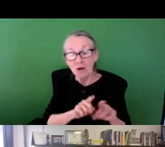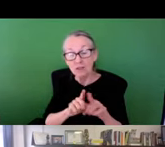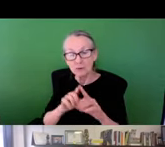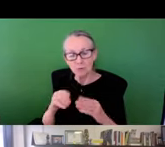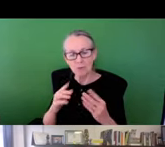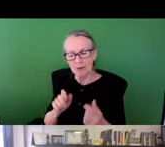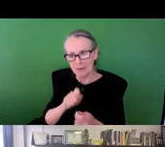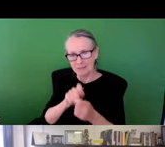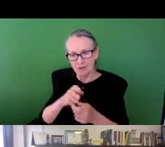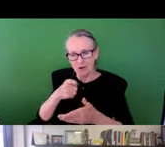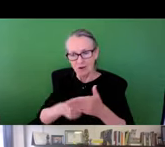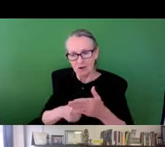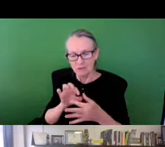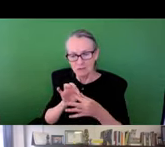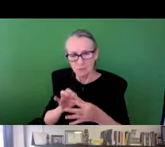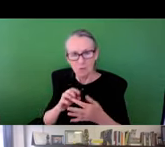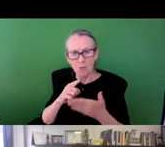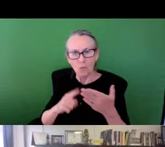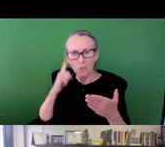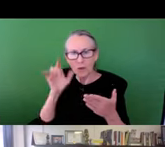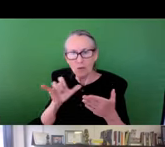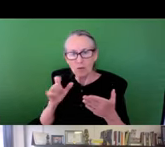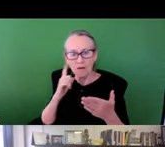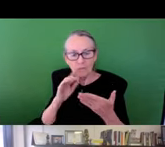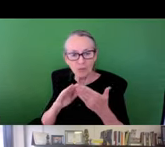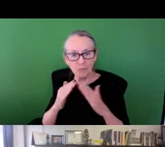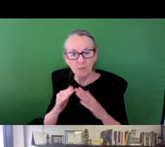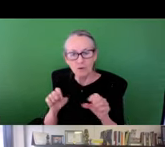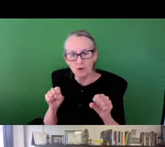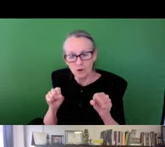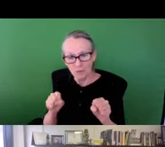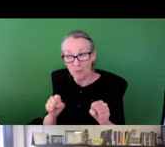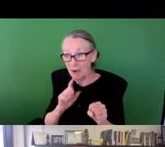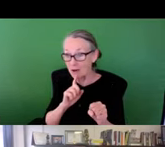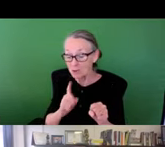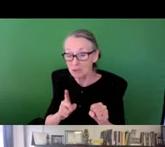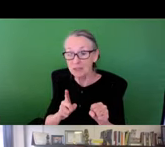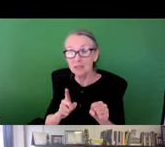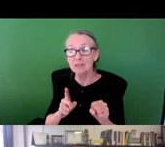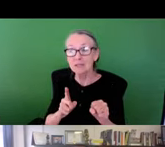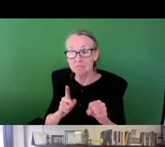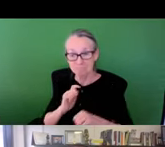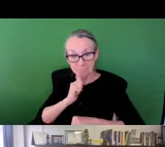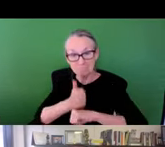performance measures. We were also able to provide exact cost in terms of what it would look like for the community